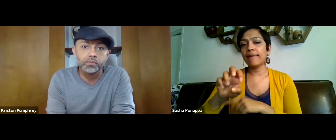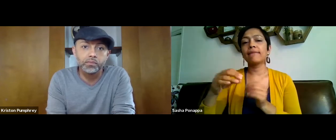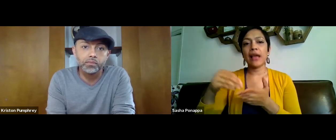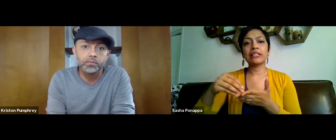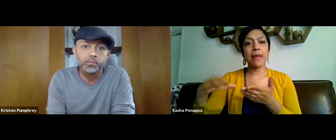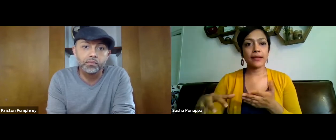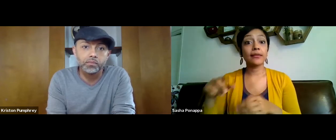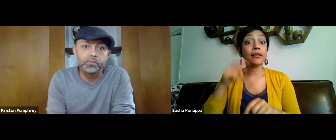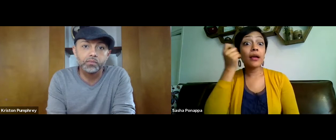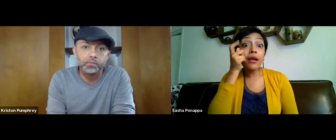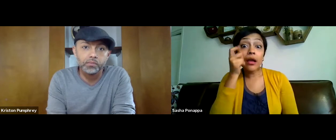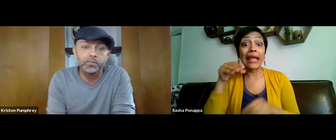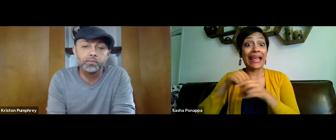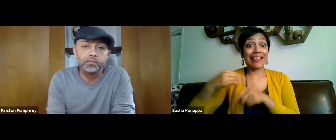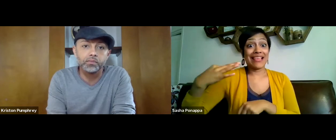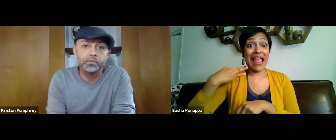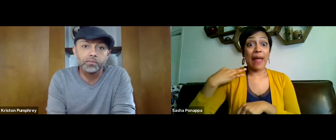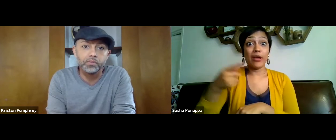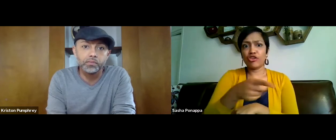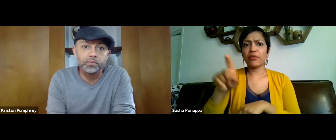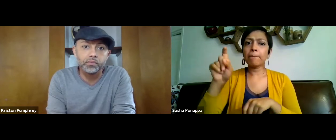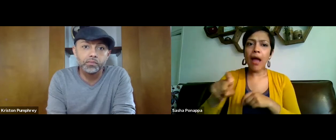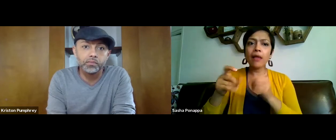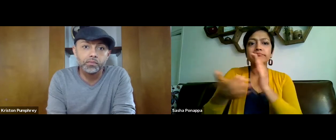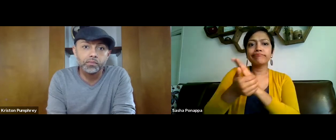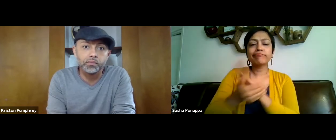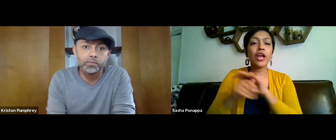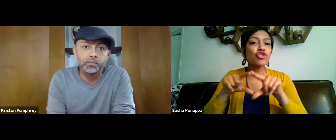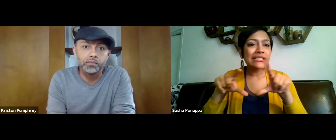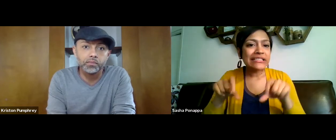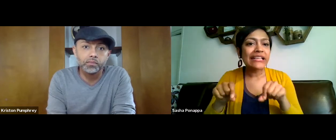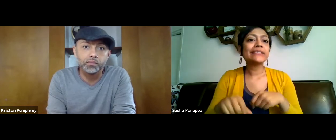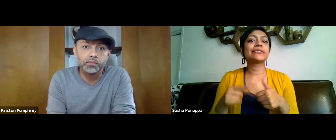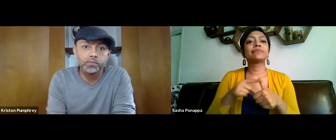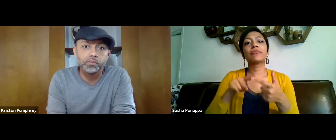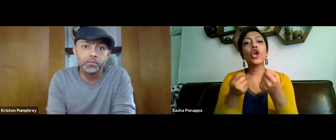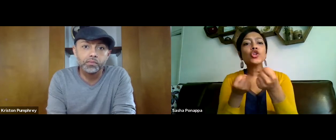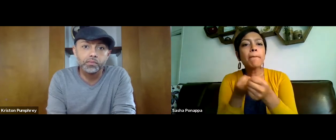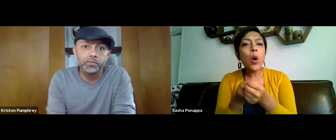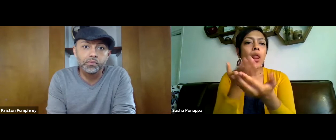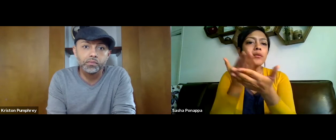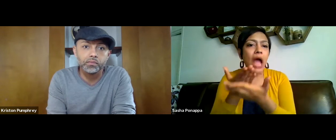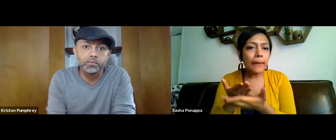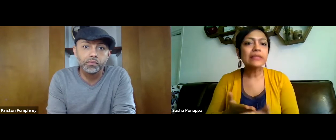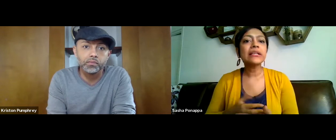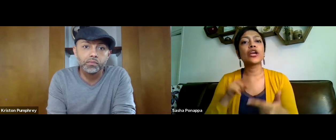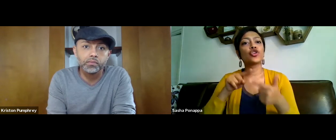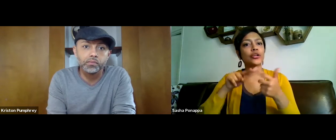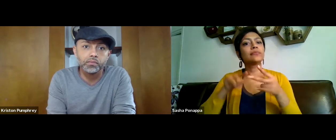that will be a retroactive portion of that micro grant. Now, applicants you must provide receipts,